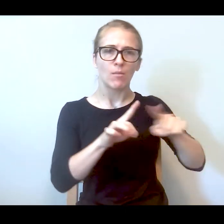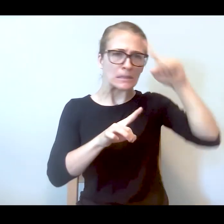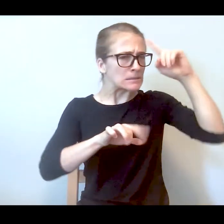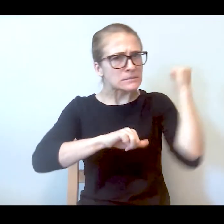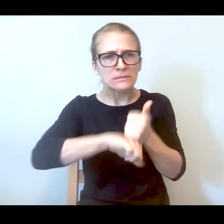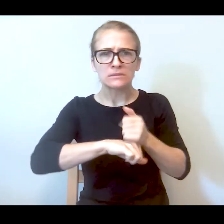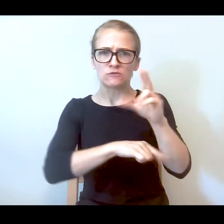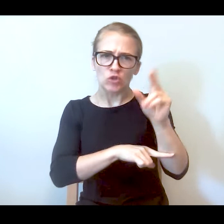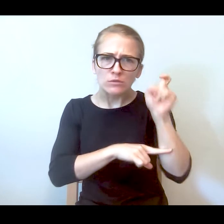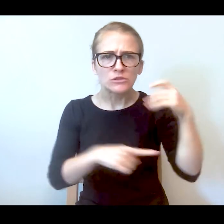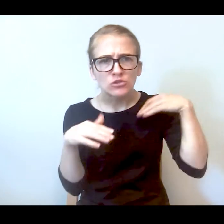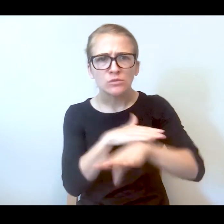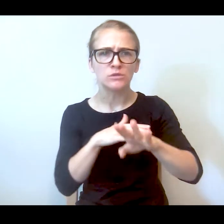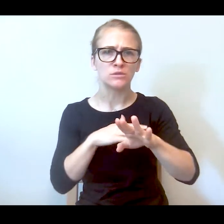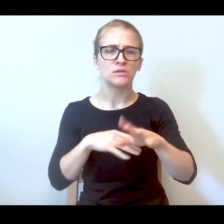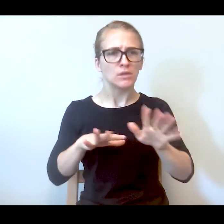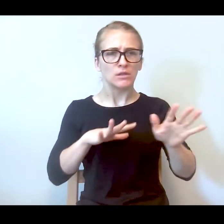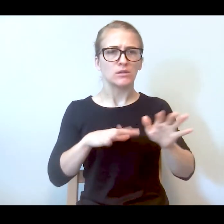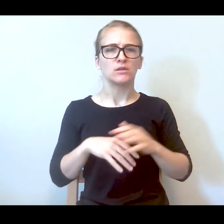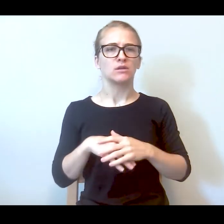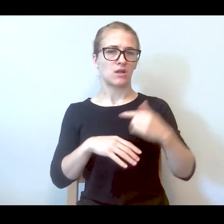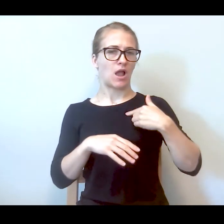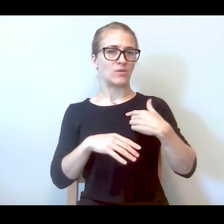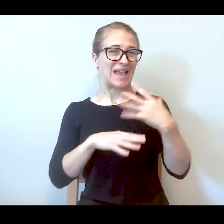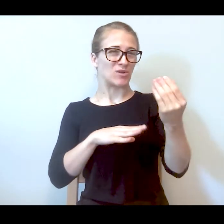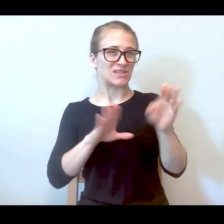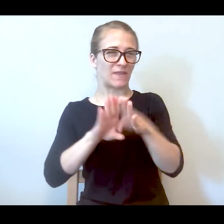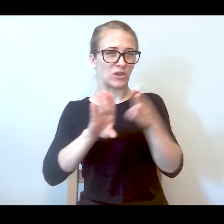insisted, they were like, no, we're going to get in.